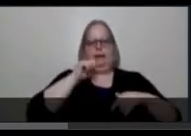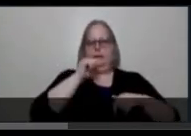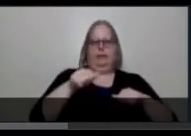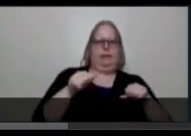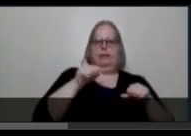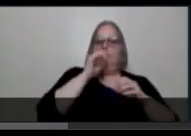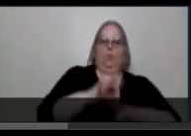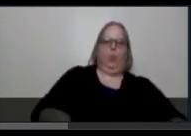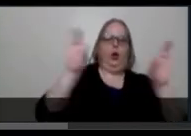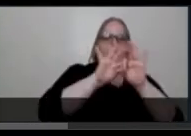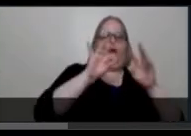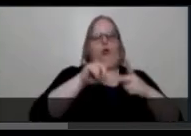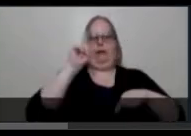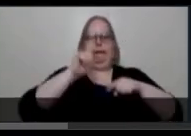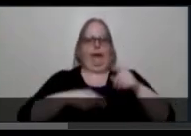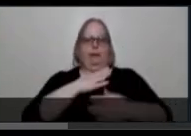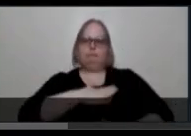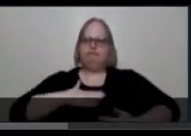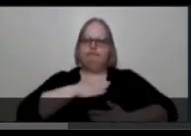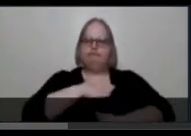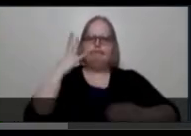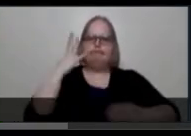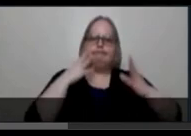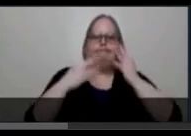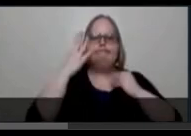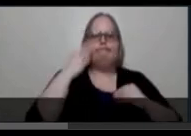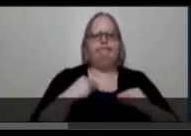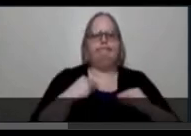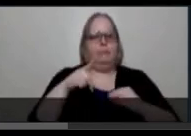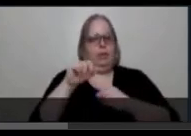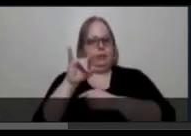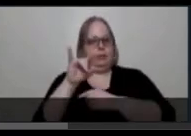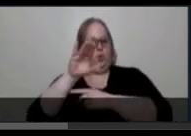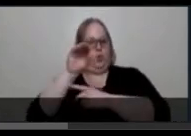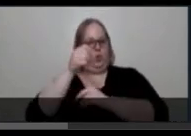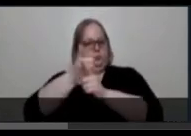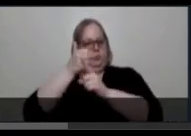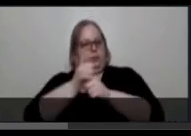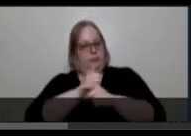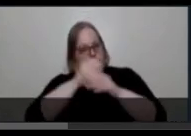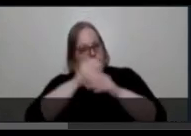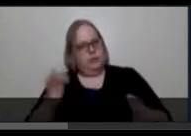Palacios is choosing to unapologetically express herself in these monologues.